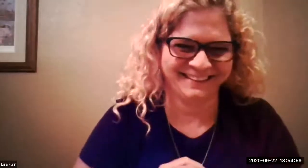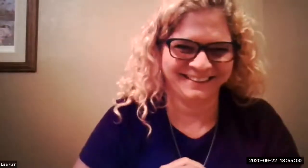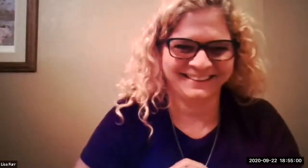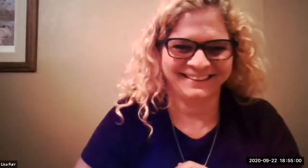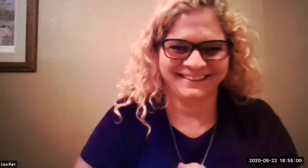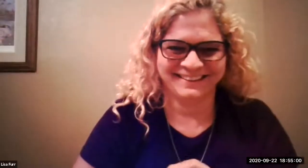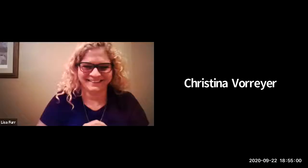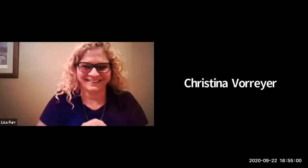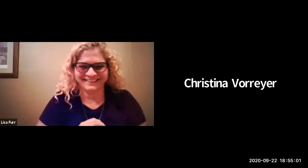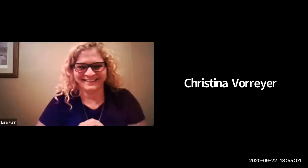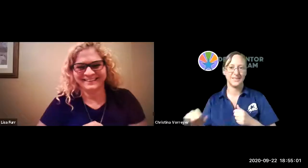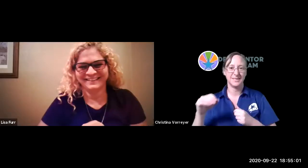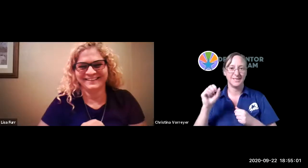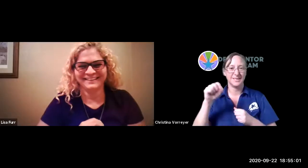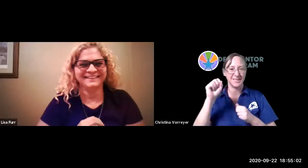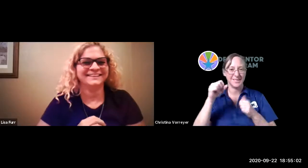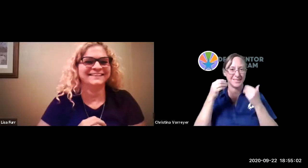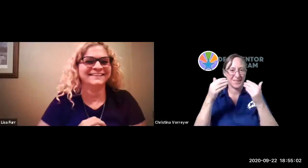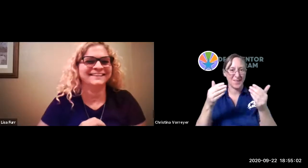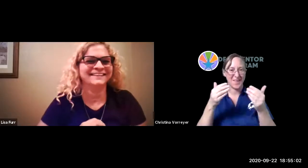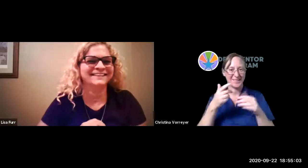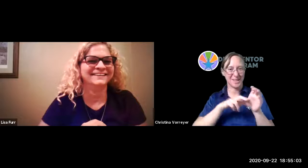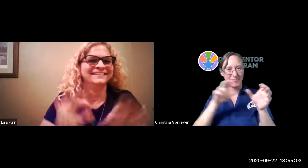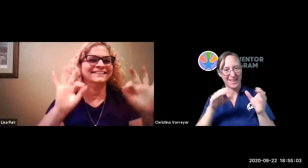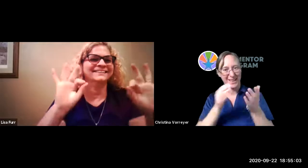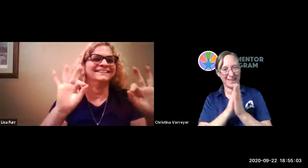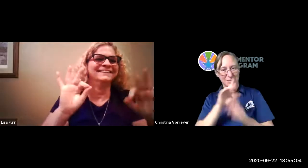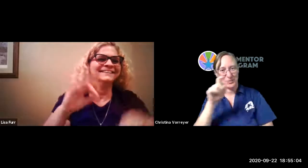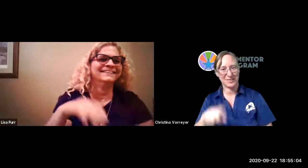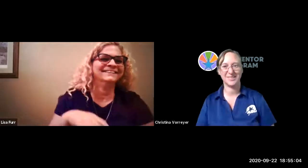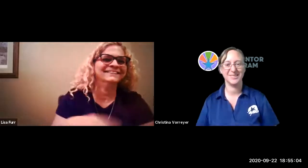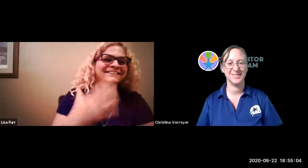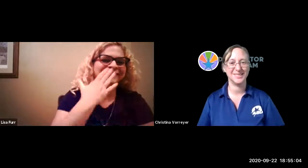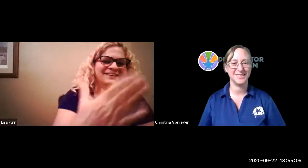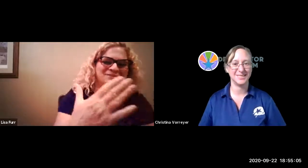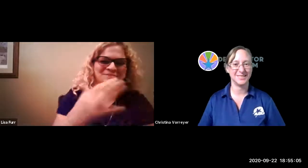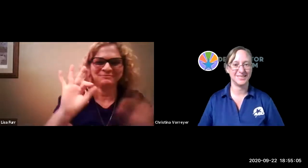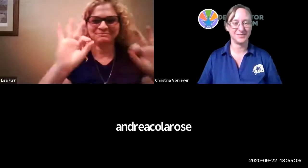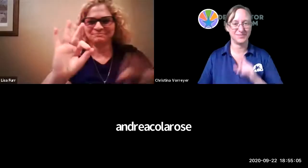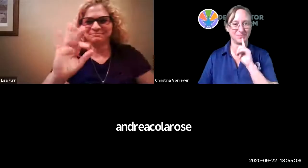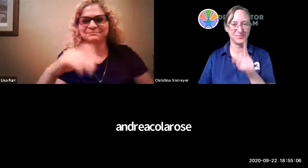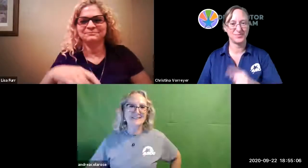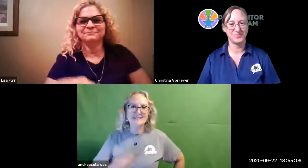moment and ask a question myself if that's okay